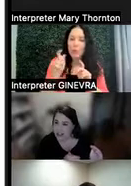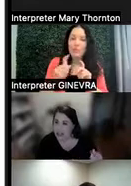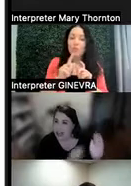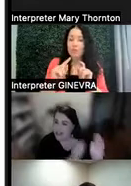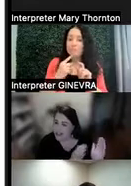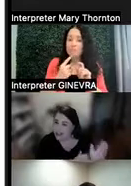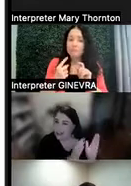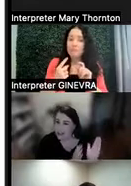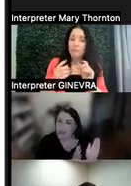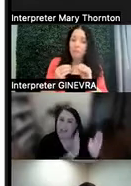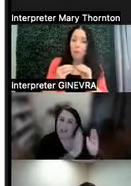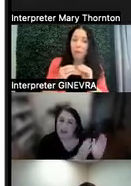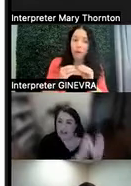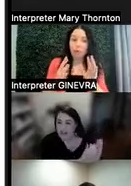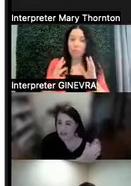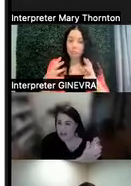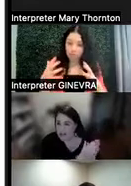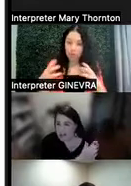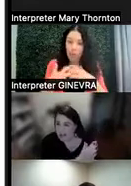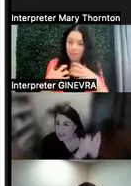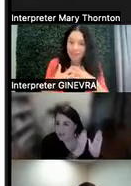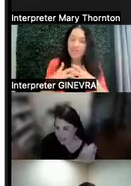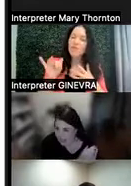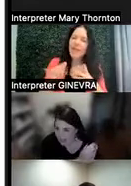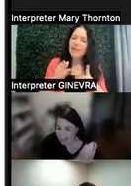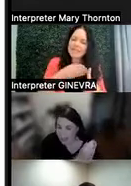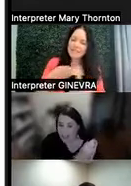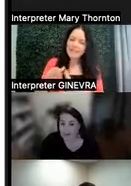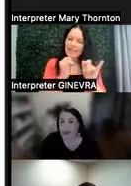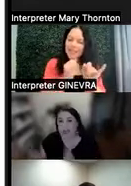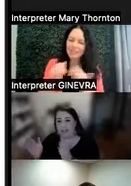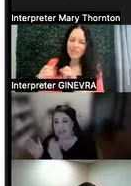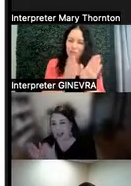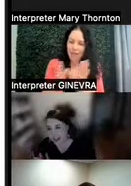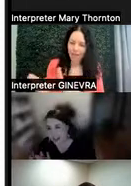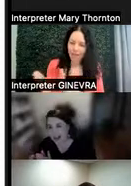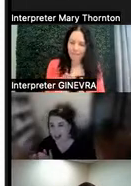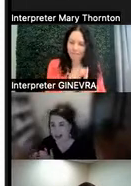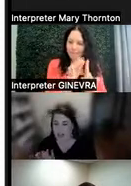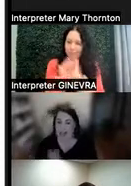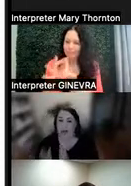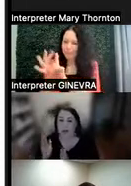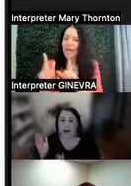And that's going to really be a very individualized plan. And then we're going to have this other area where